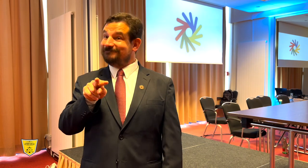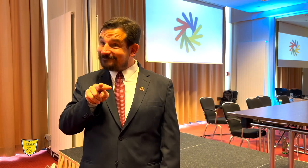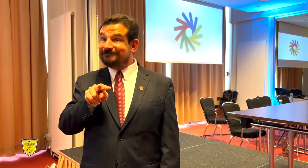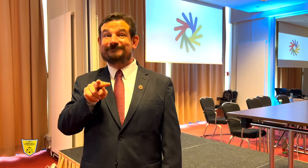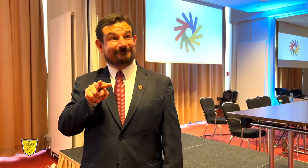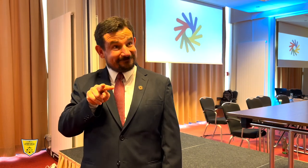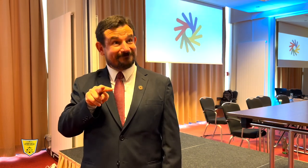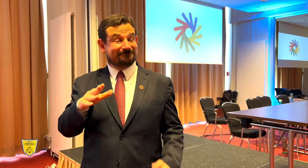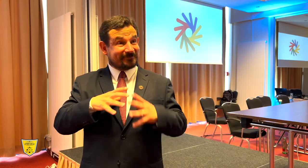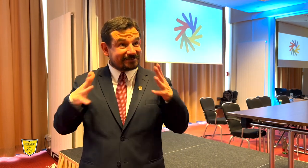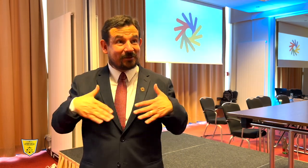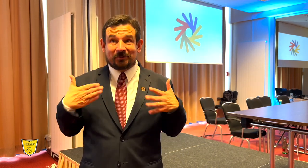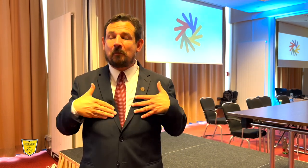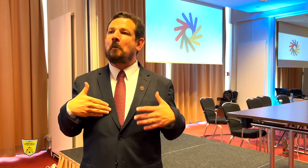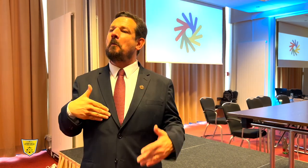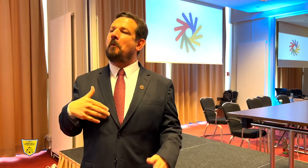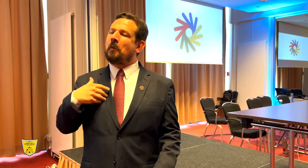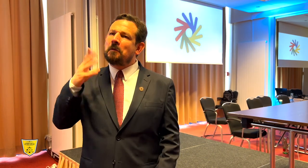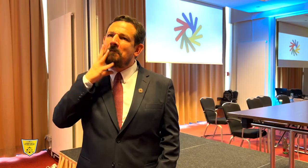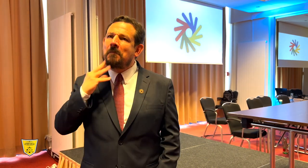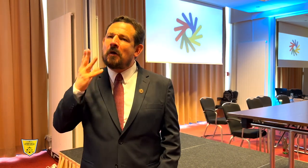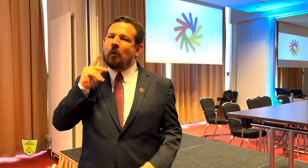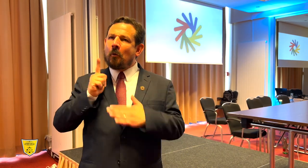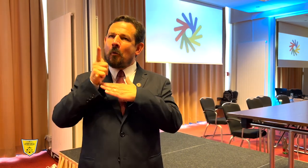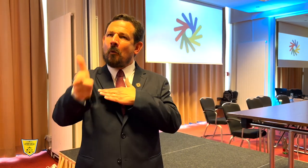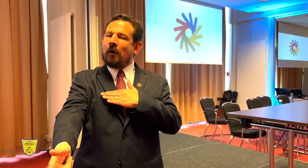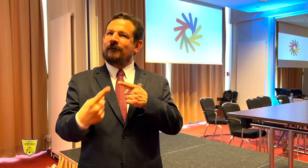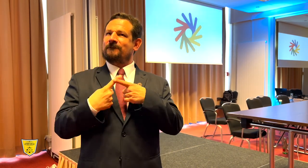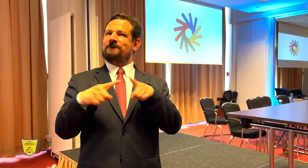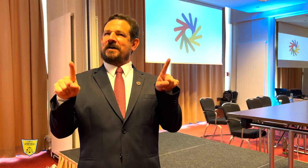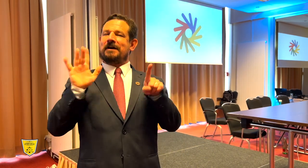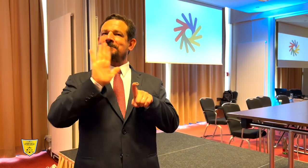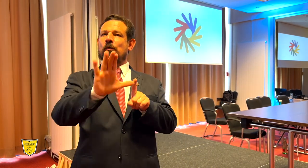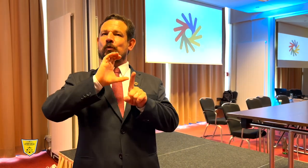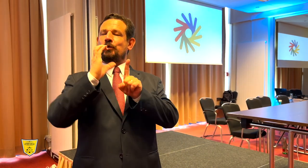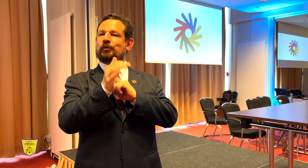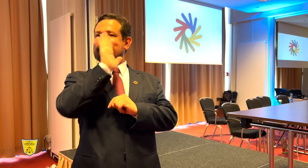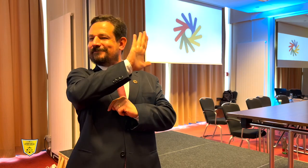were long one and that Brazil has a different and unique culture.